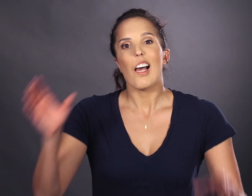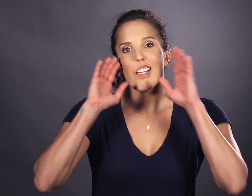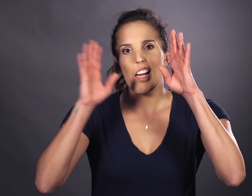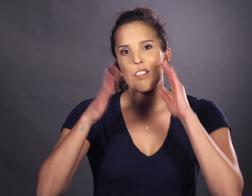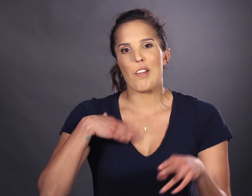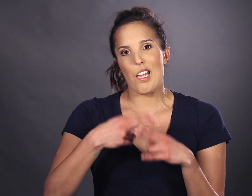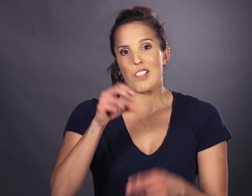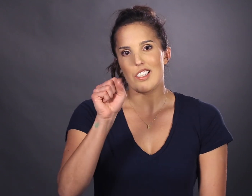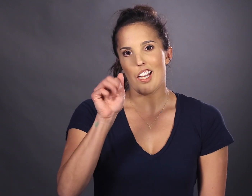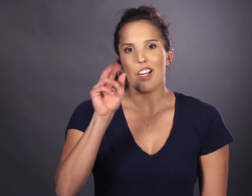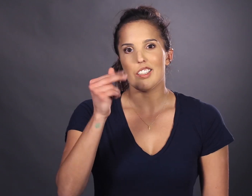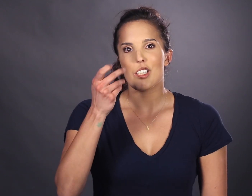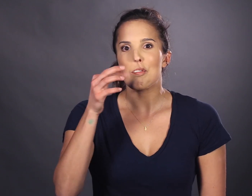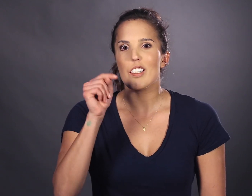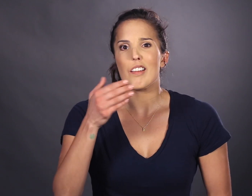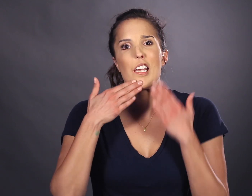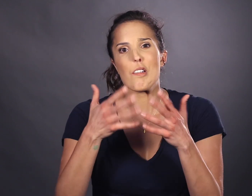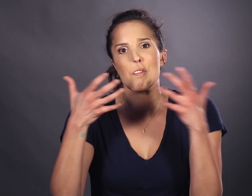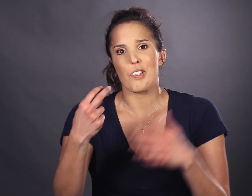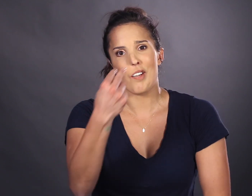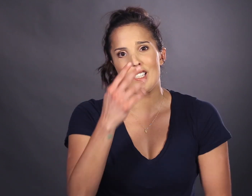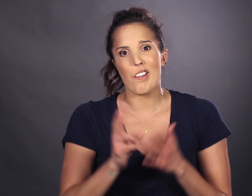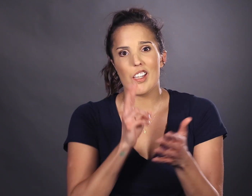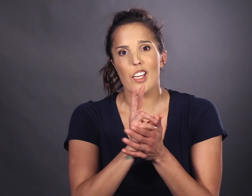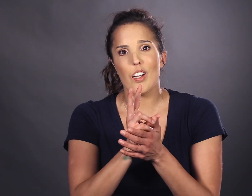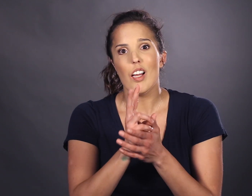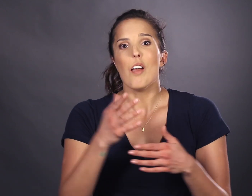Hi guys, My name is Sarah Tubert! Thank you so much for watching my video